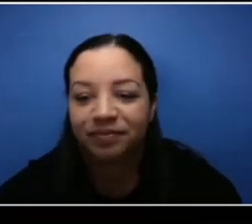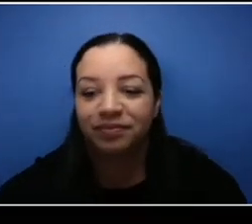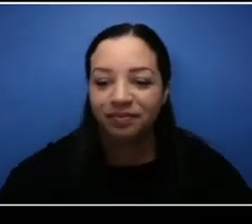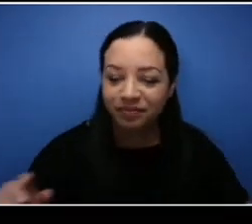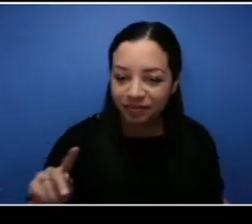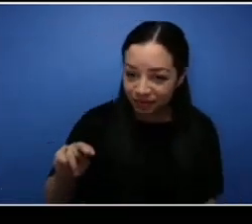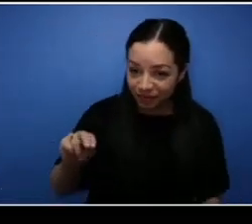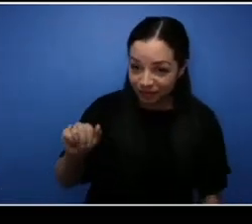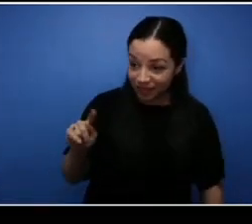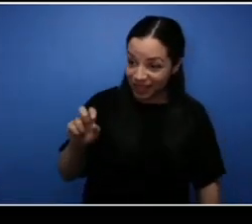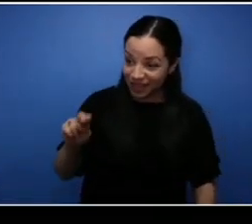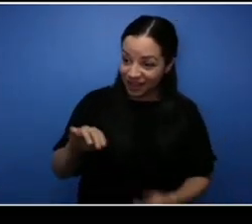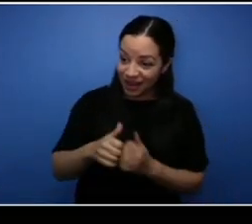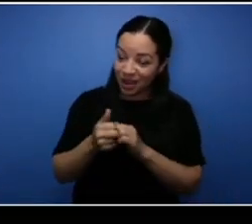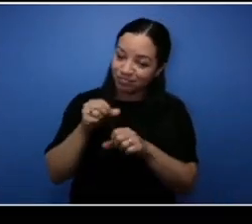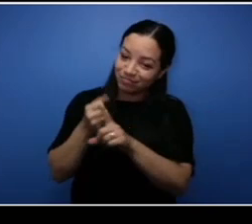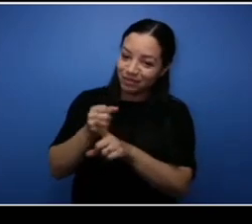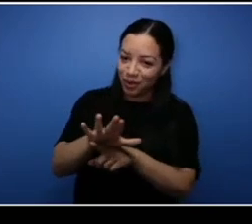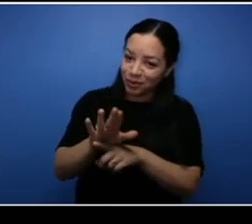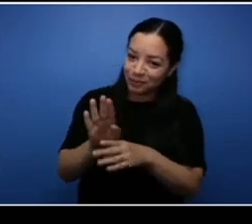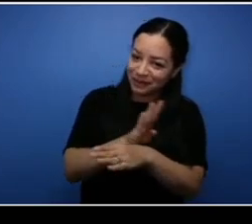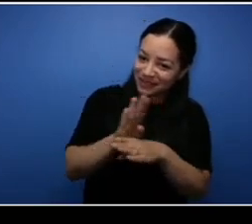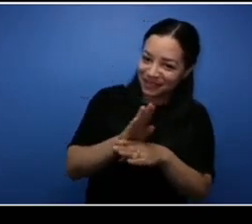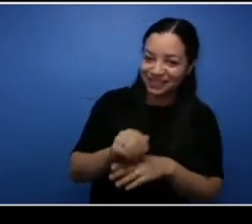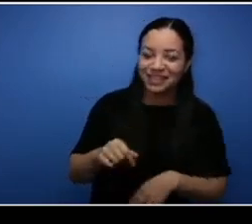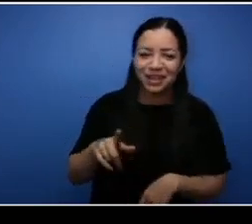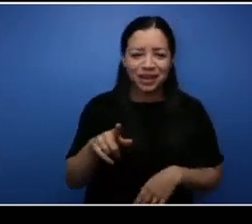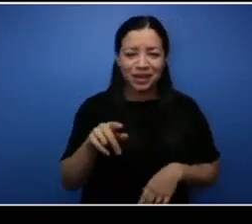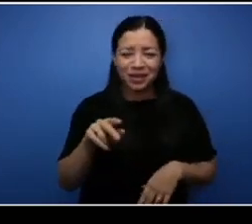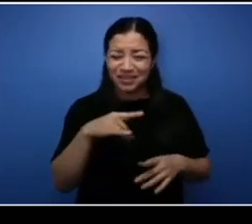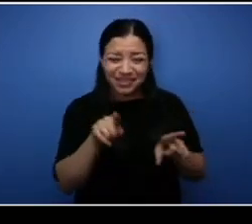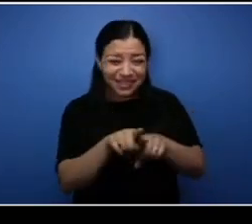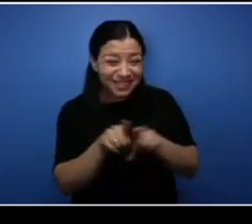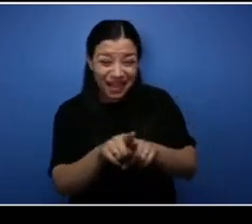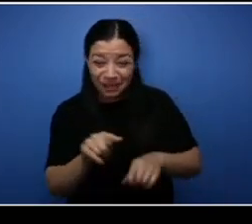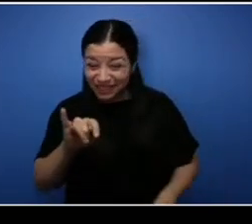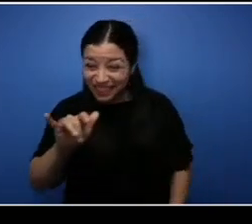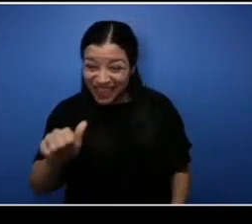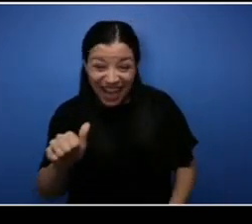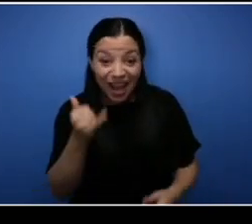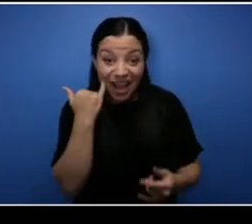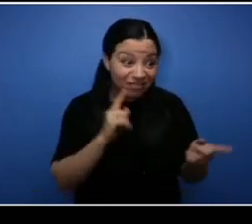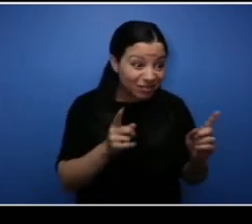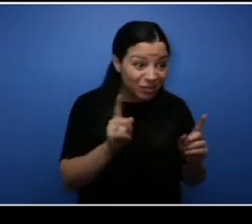shop? So it was the same idea like I seen this huge incline of business because people